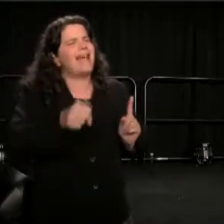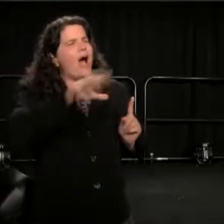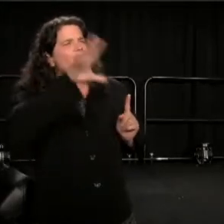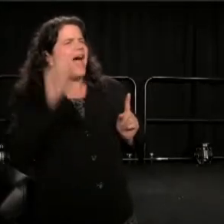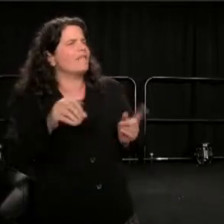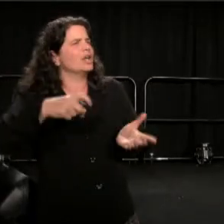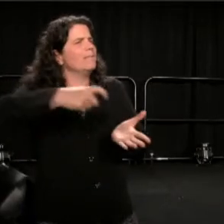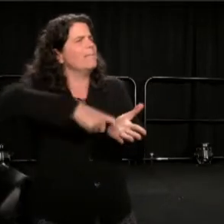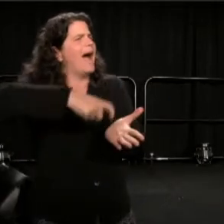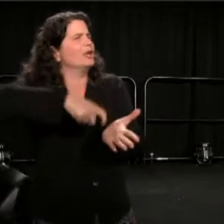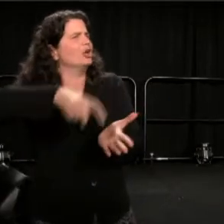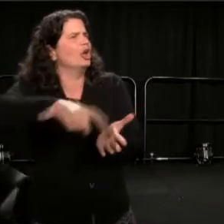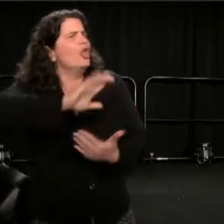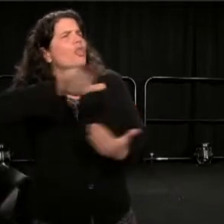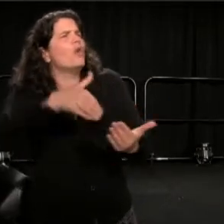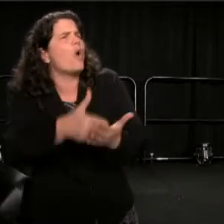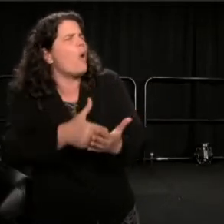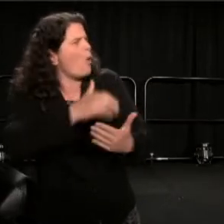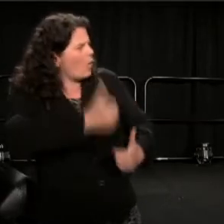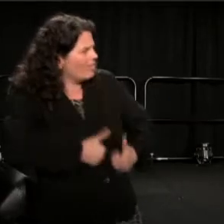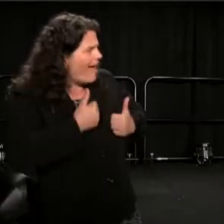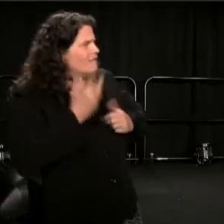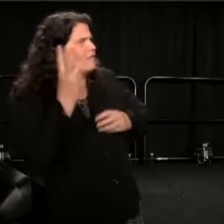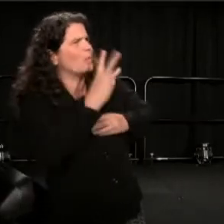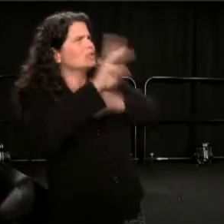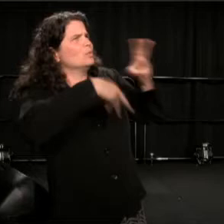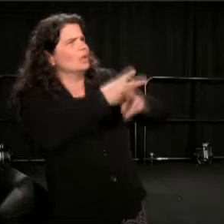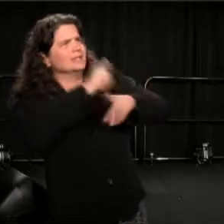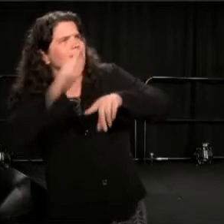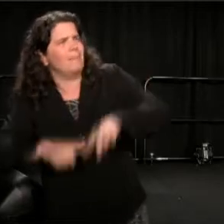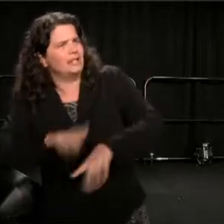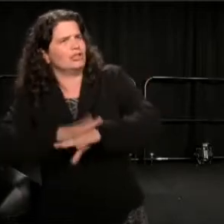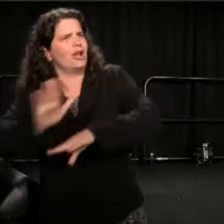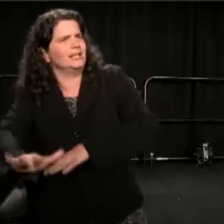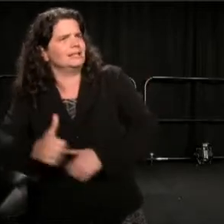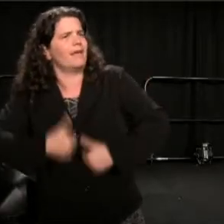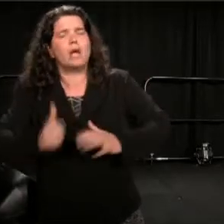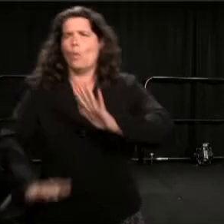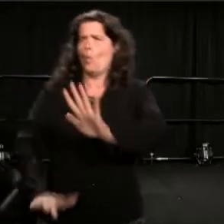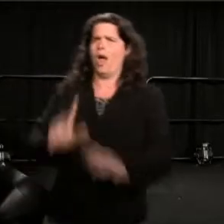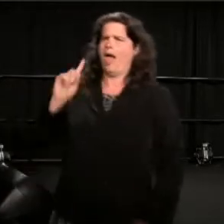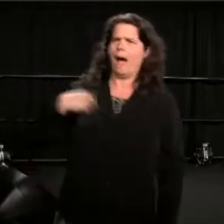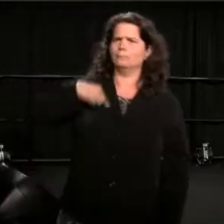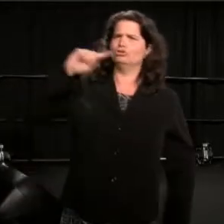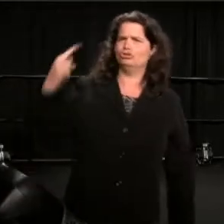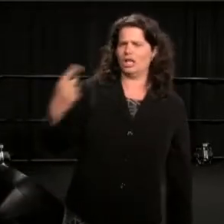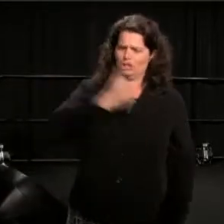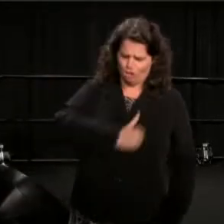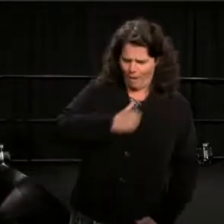on whom the entire life of the Western world is based-- (Mead) Well I'm just sorry! Because it isn't only based